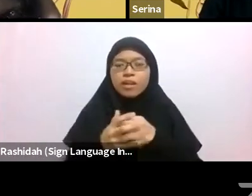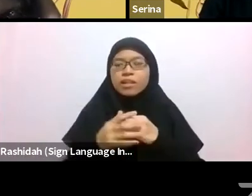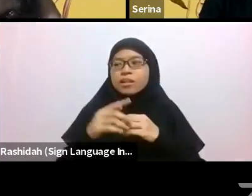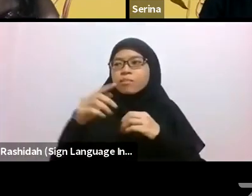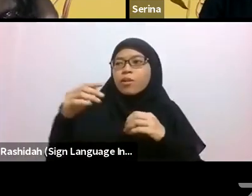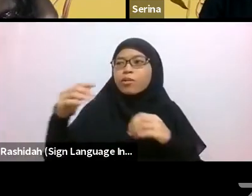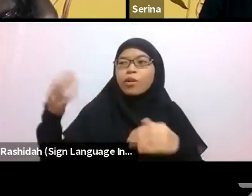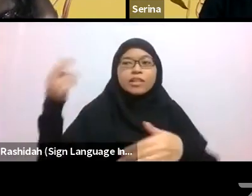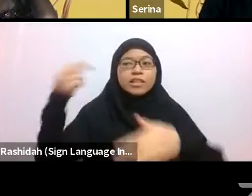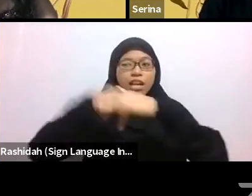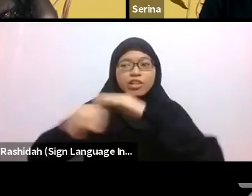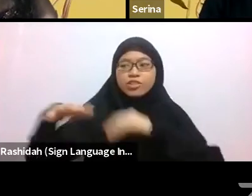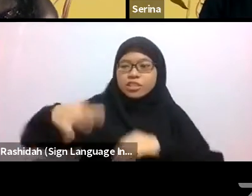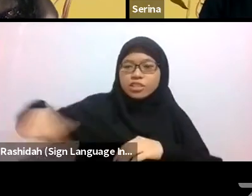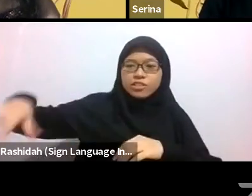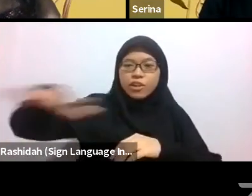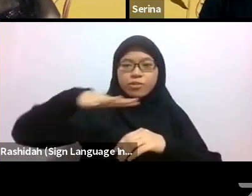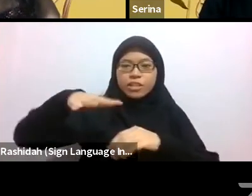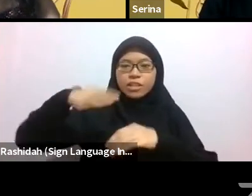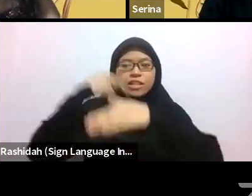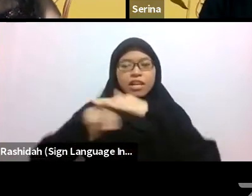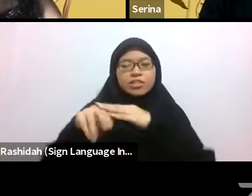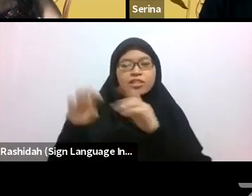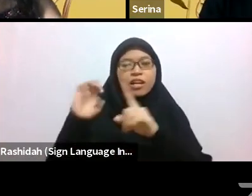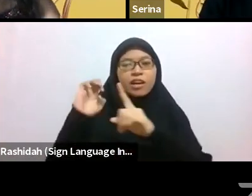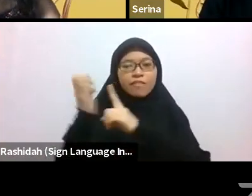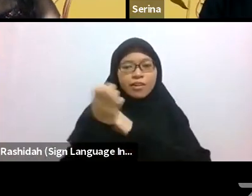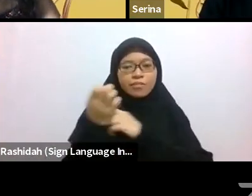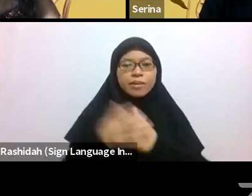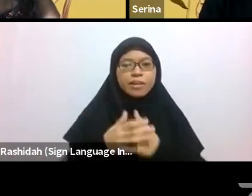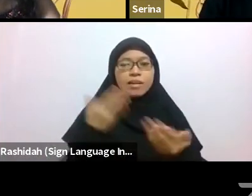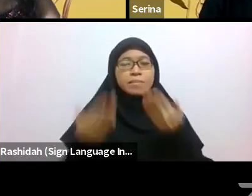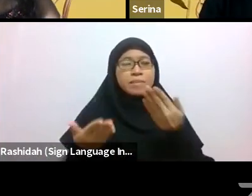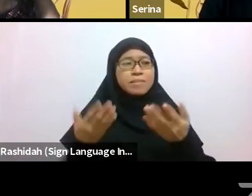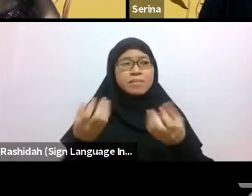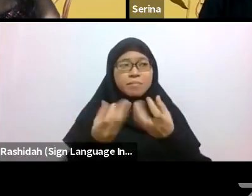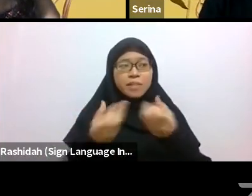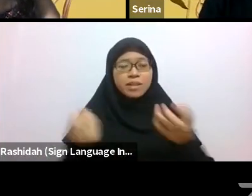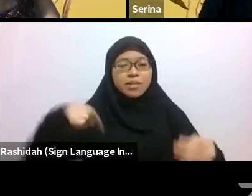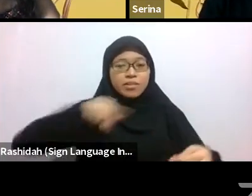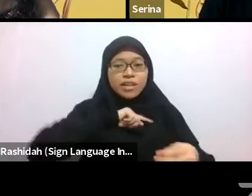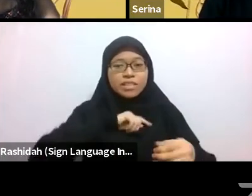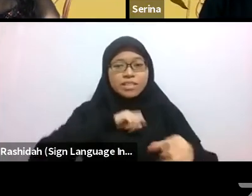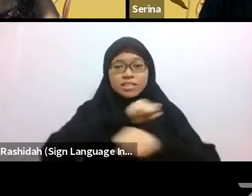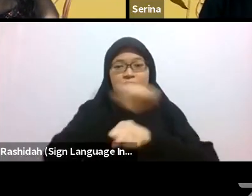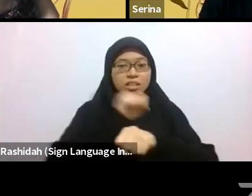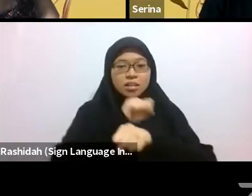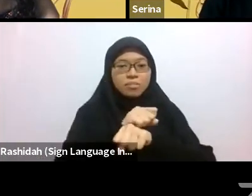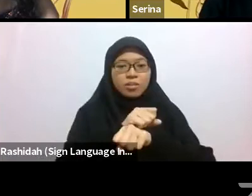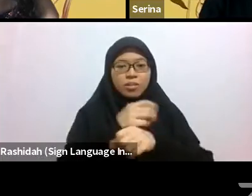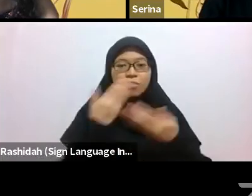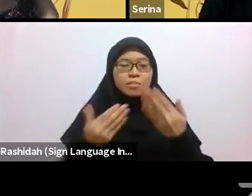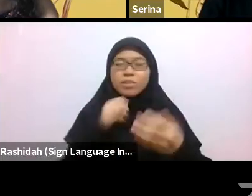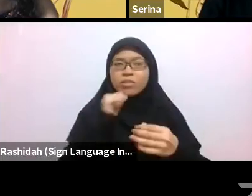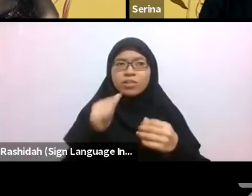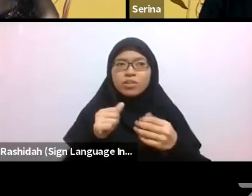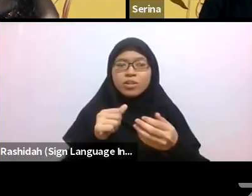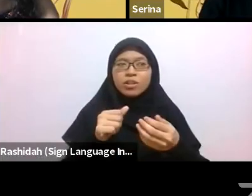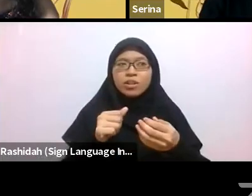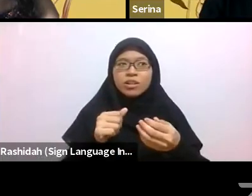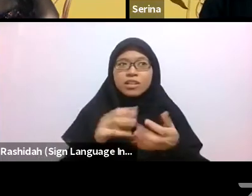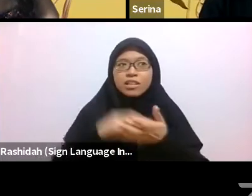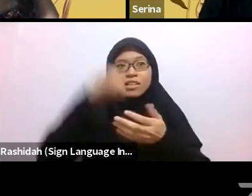Perhaps most of us in Singapore never go beyond primary or secondary school science in knowing the names of things around us.